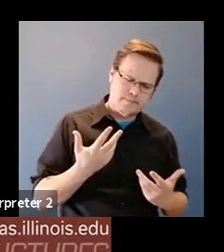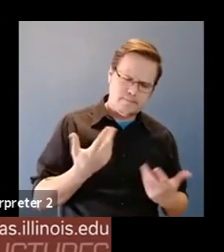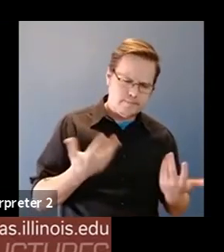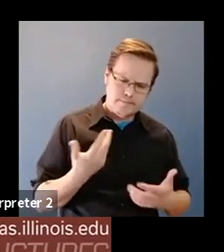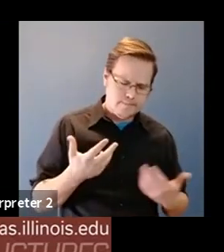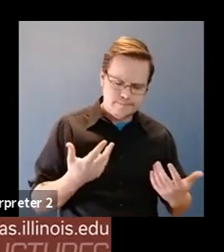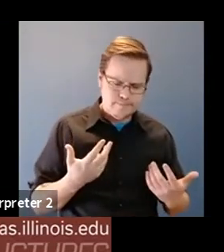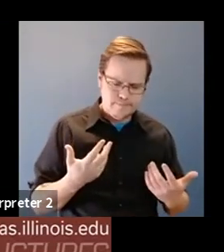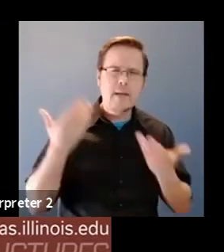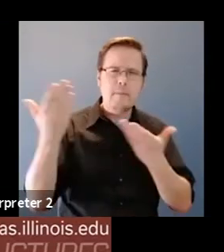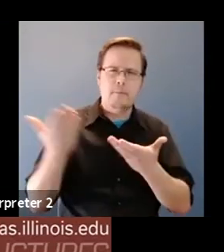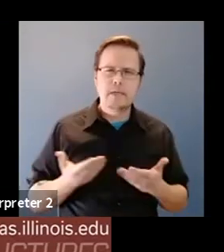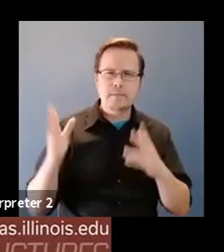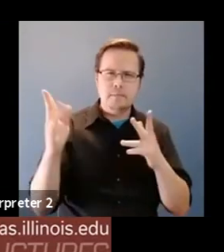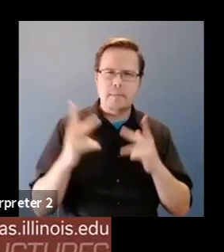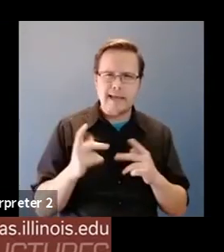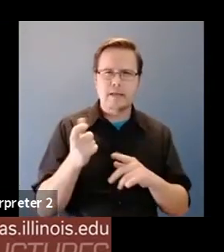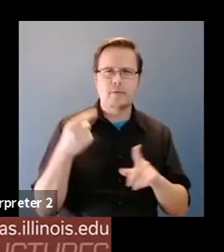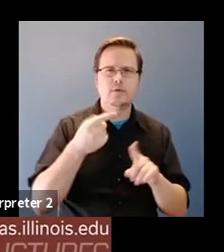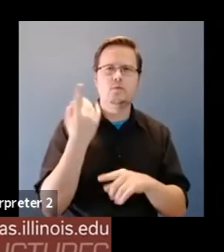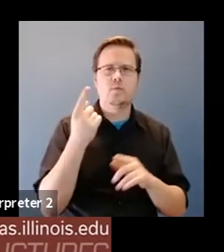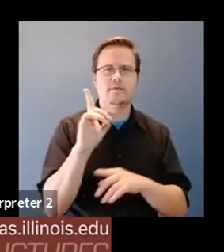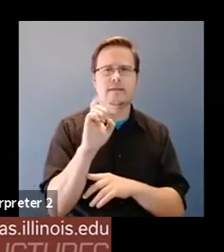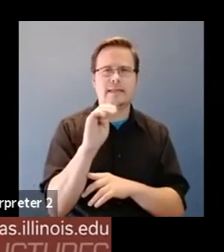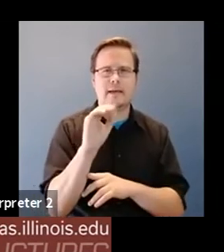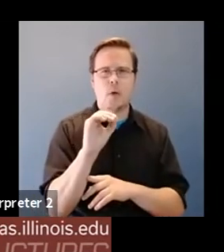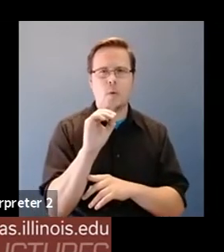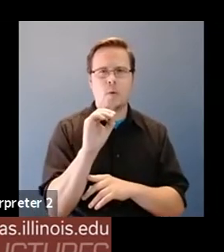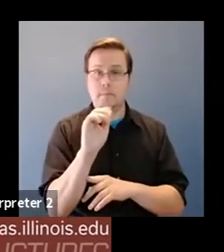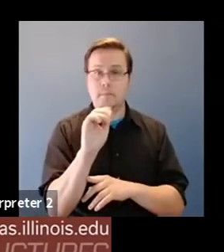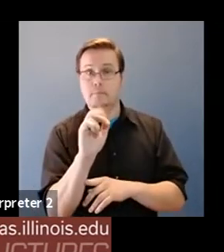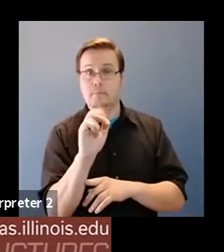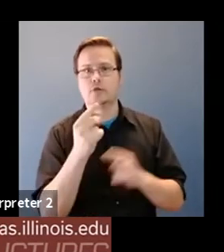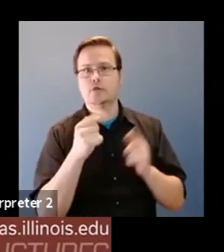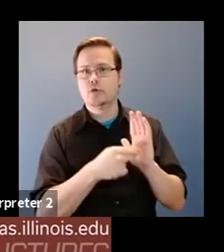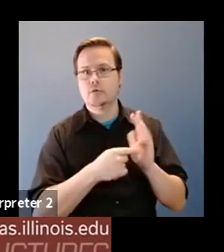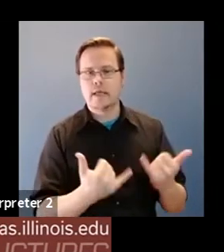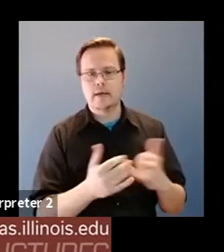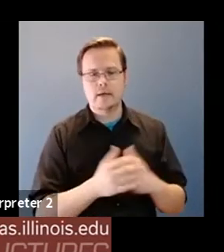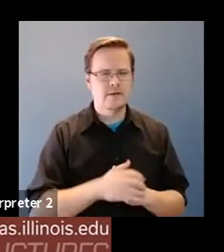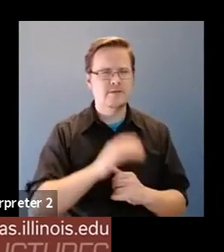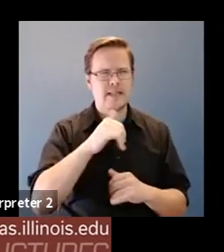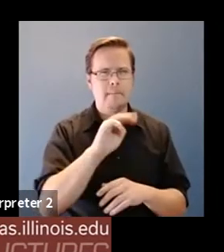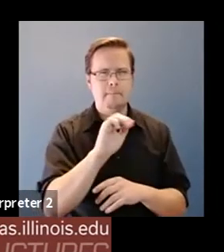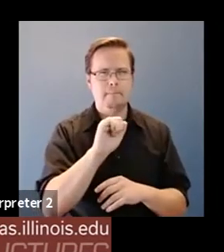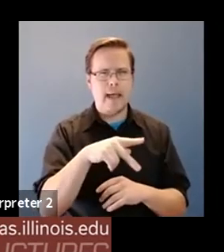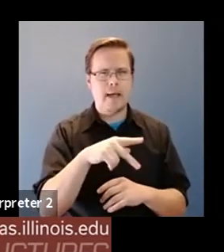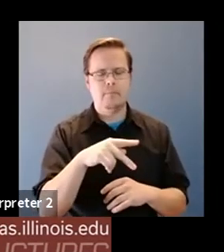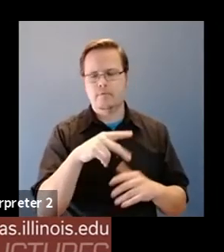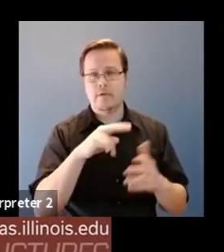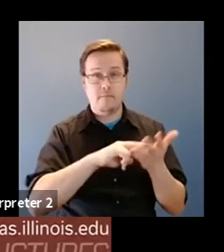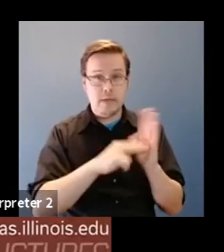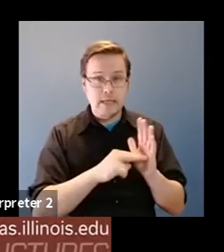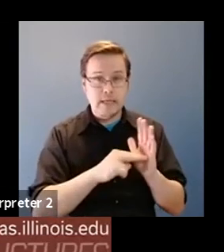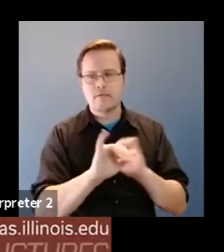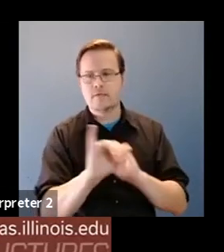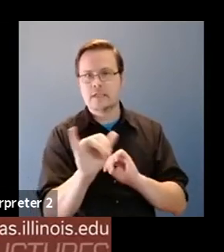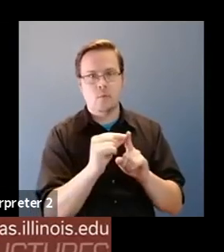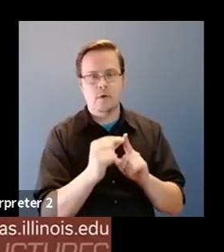Fernanda Viegas: brings us back a little bit to one of the demos that might show today, which was that map of meanings of the same word because.